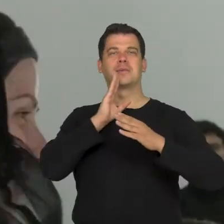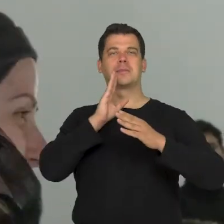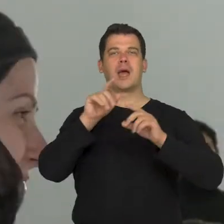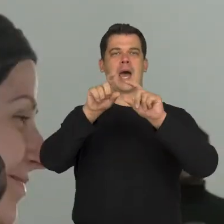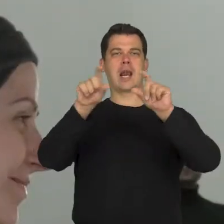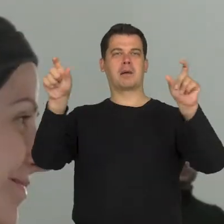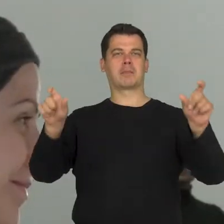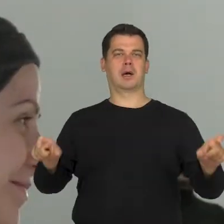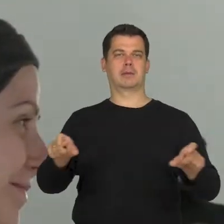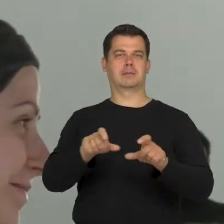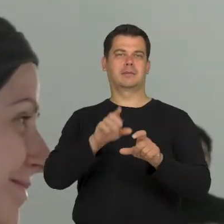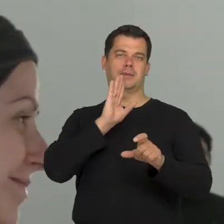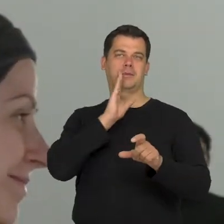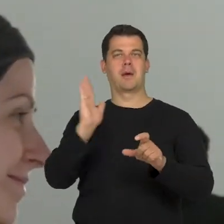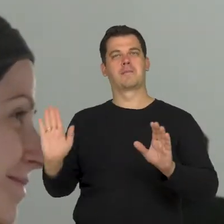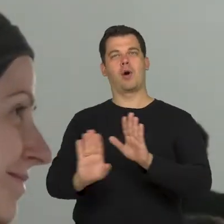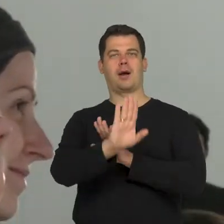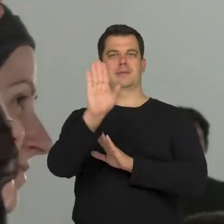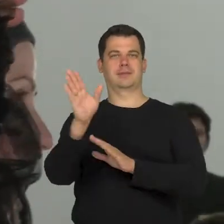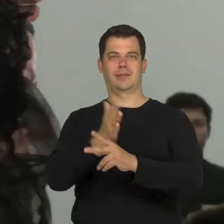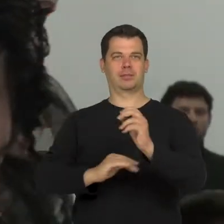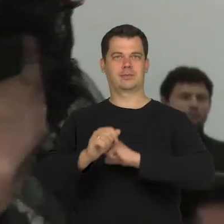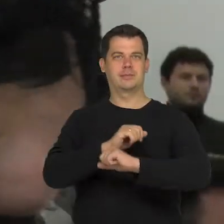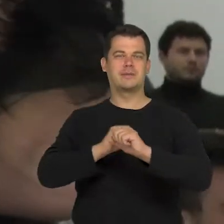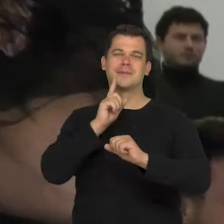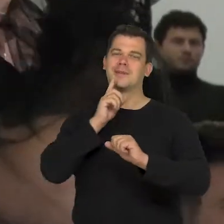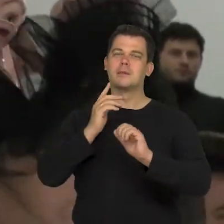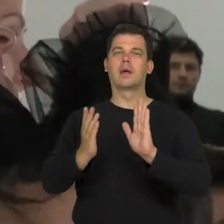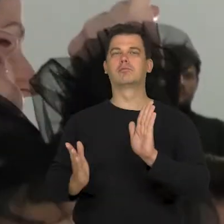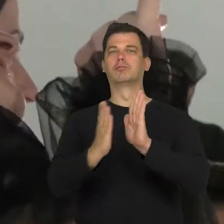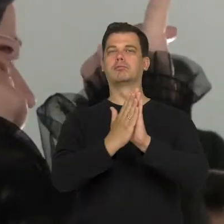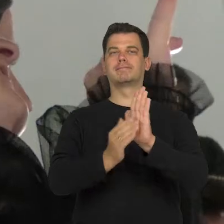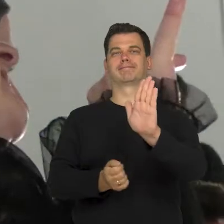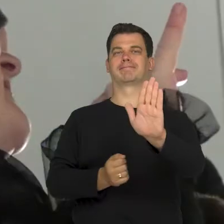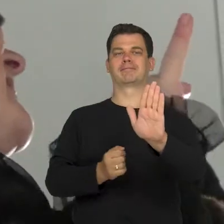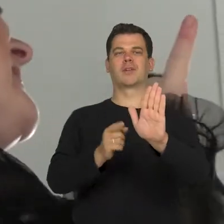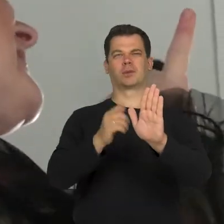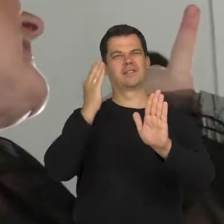It's a form of manipulation but also a change of the formula